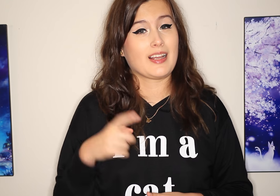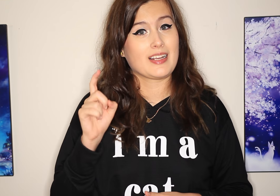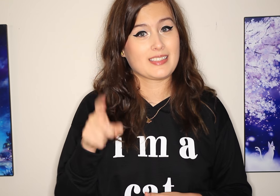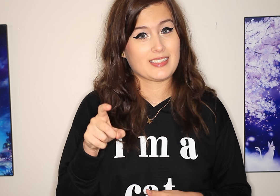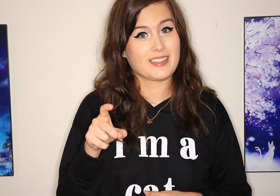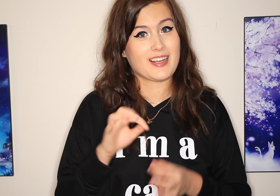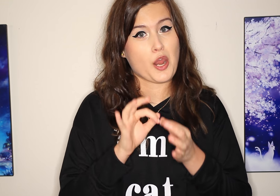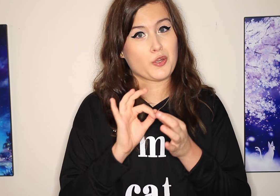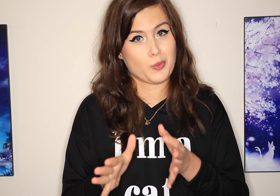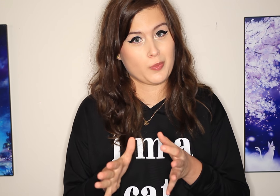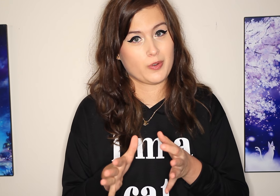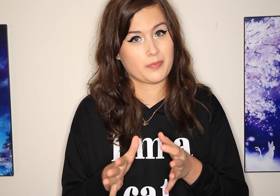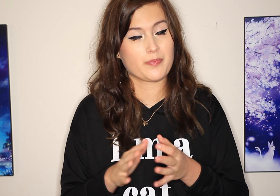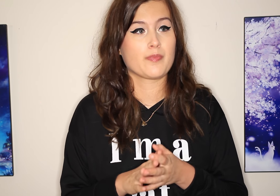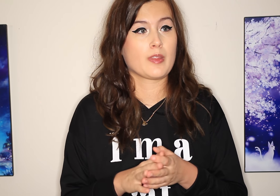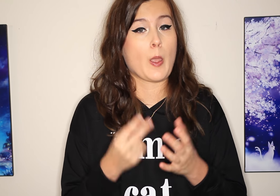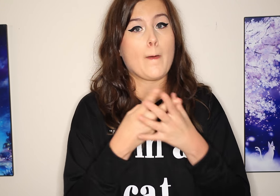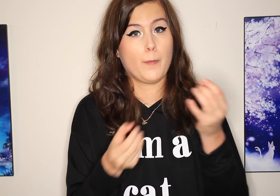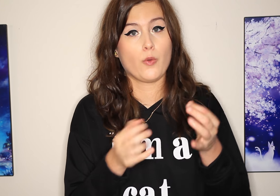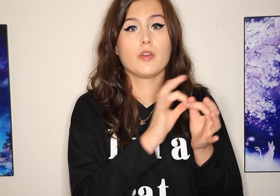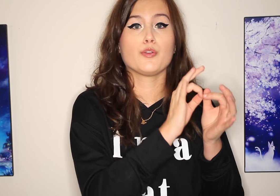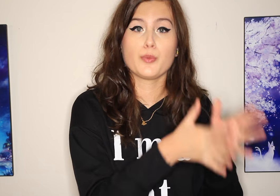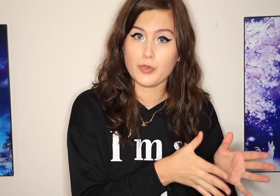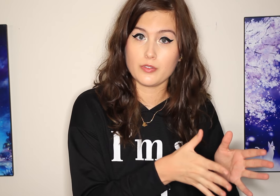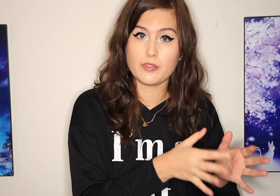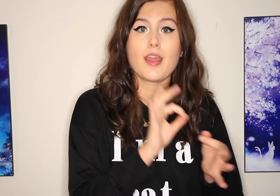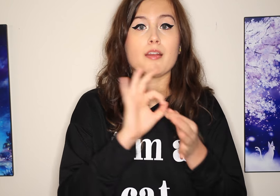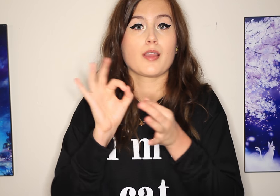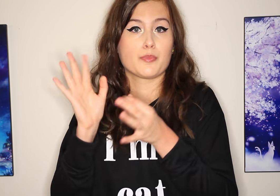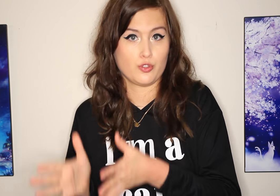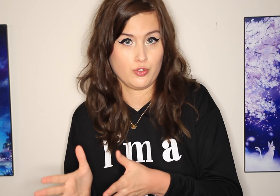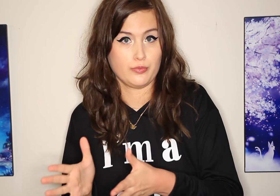I needed an interpreter, both an interpreter and captioner.